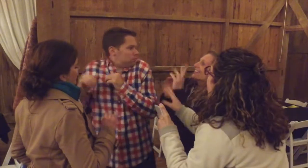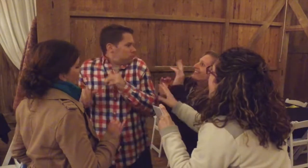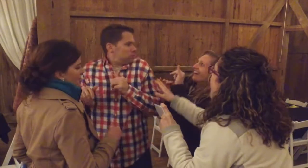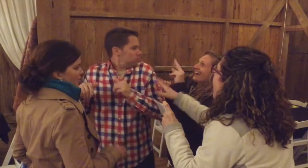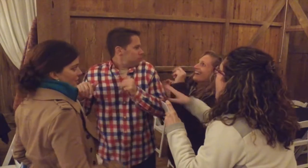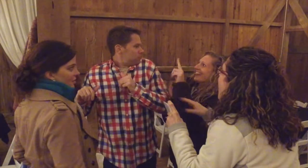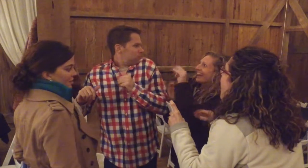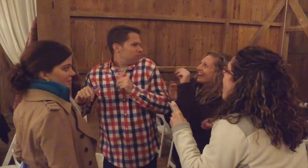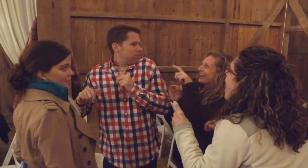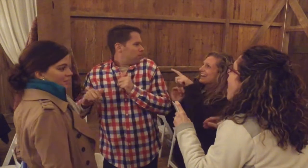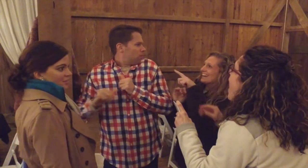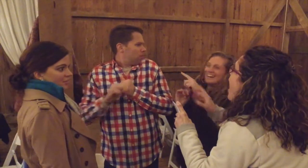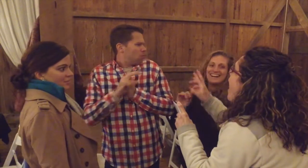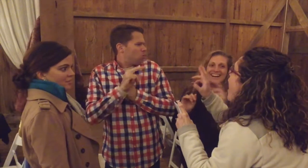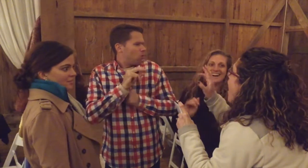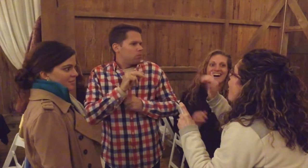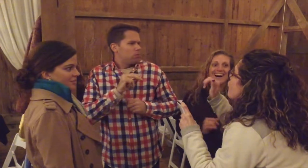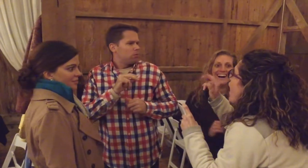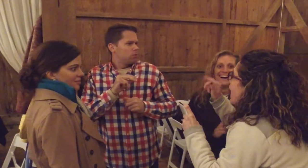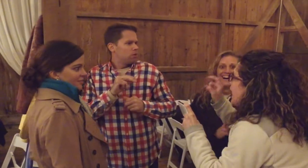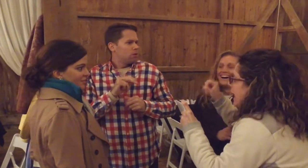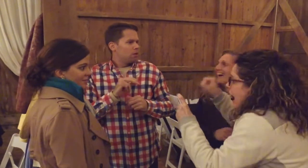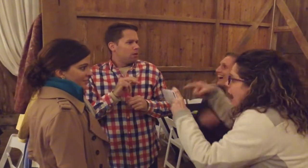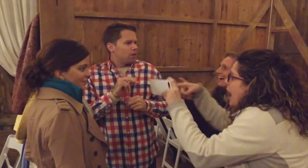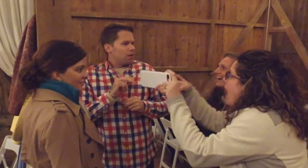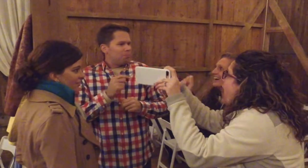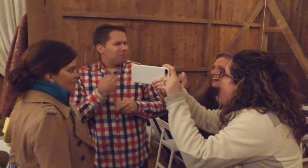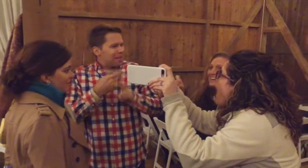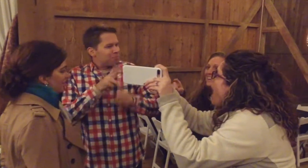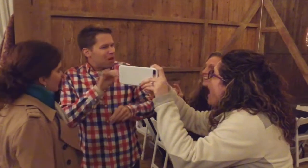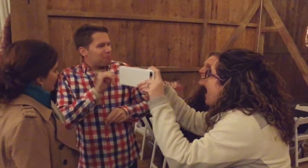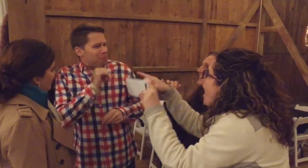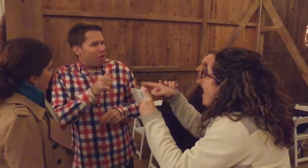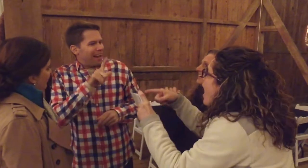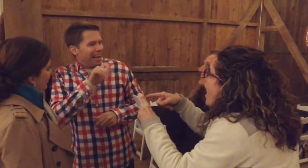RYAN LANE? NO THAT'S YOU RYAN LANE! MY NAME IS RYAN NOT LANE